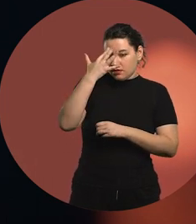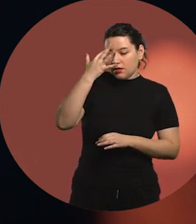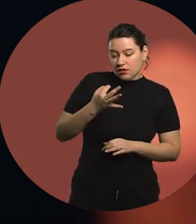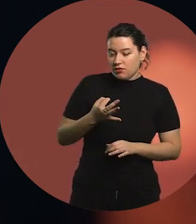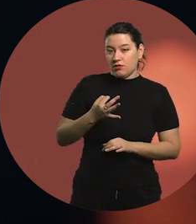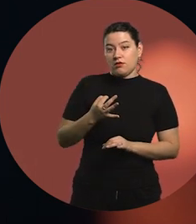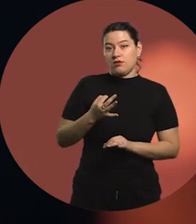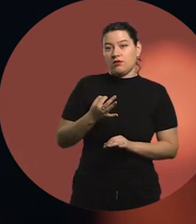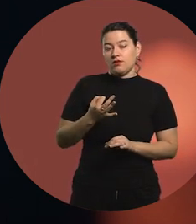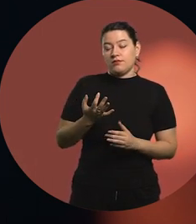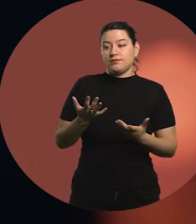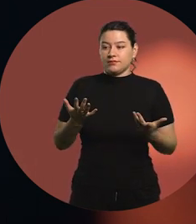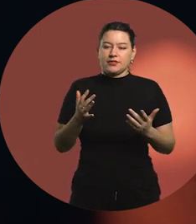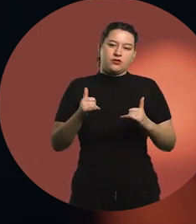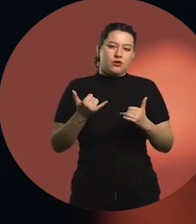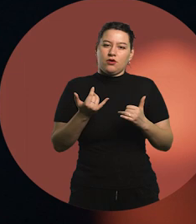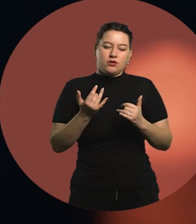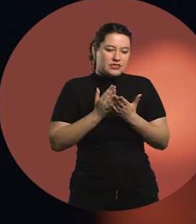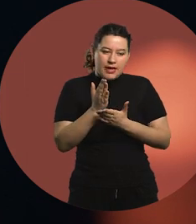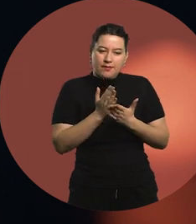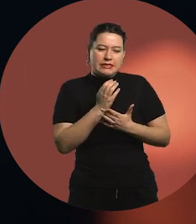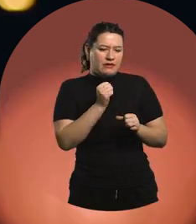That's something I work on all the time, how beliefs